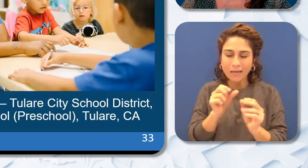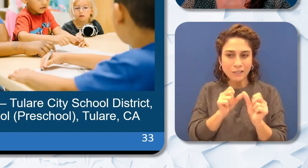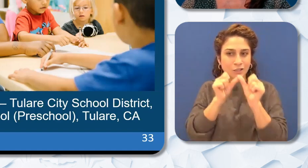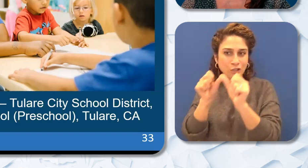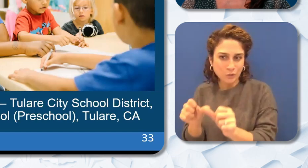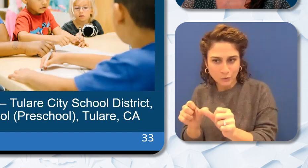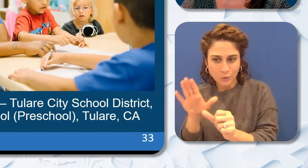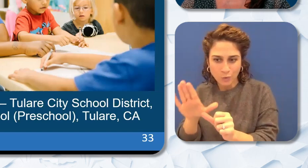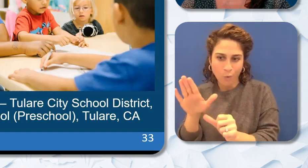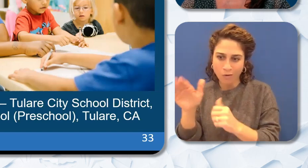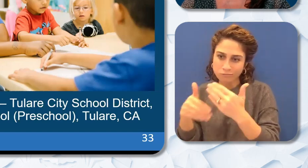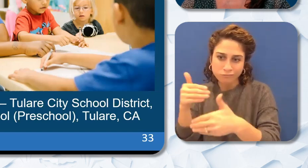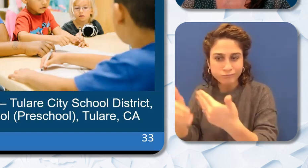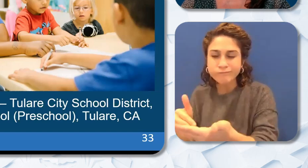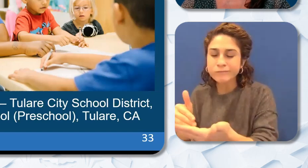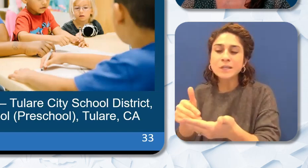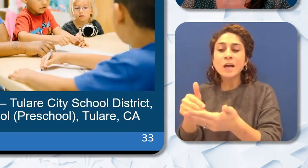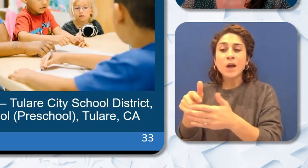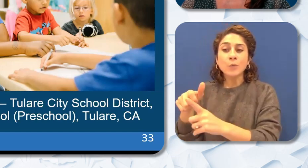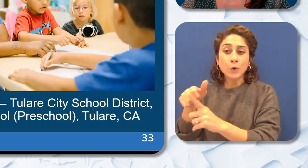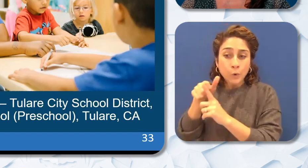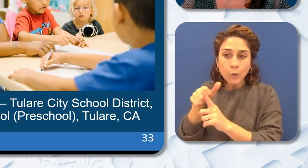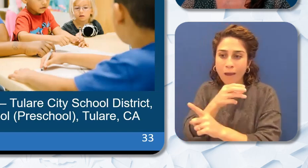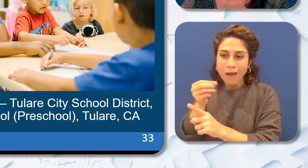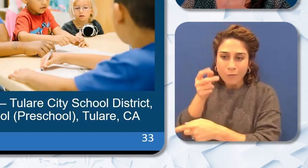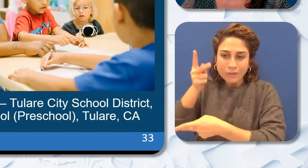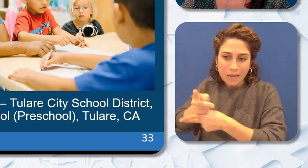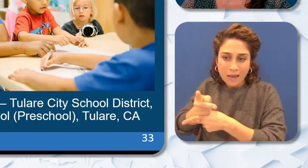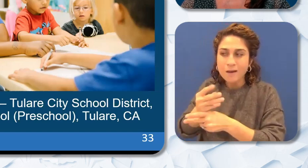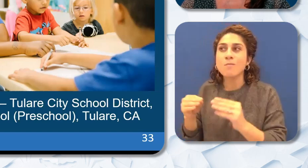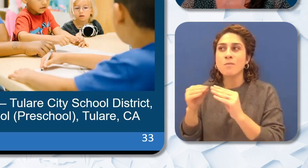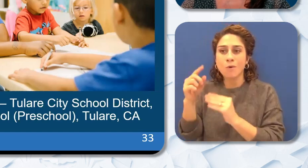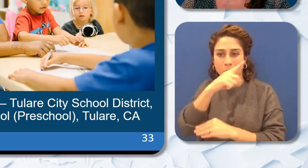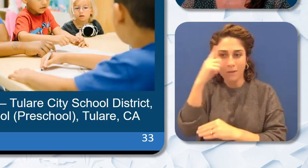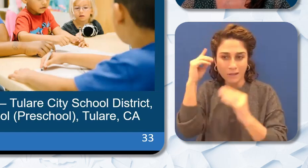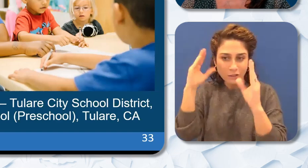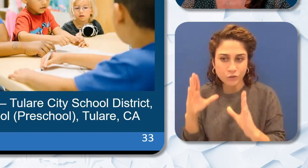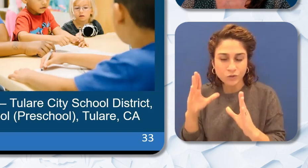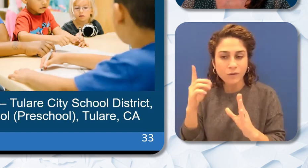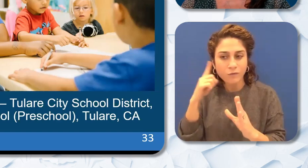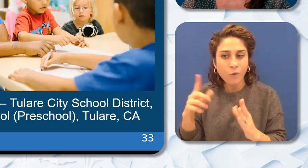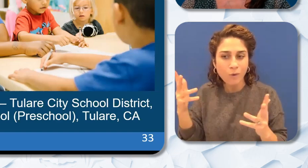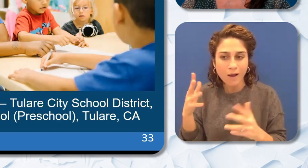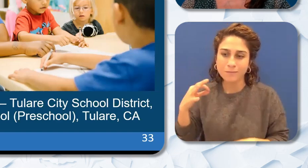environments to recruit and retain more Black educators for the benefit of all students and